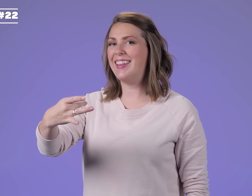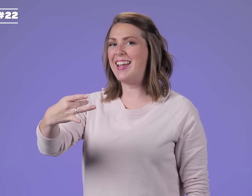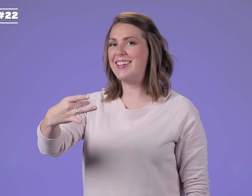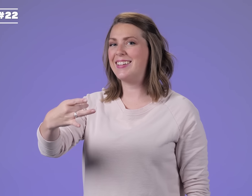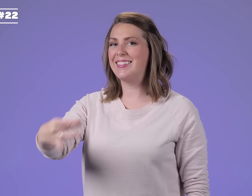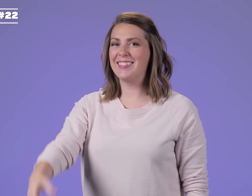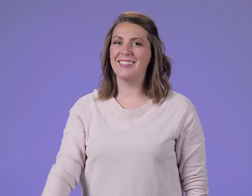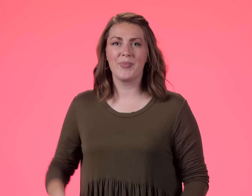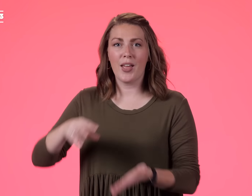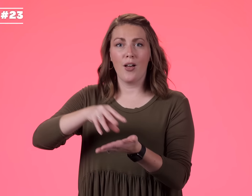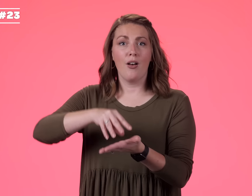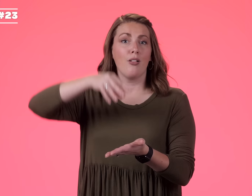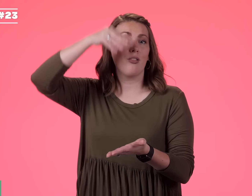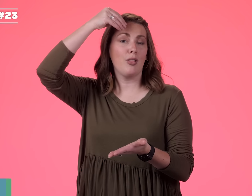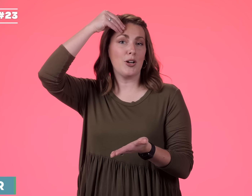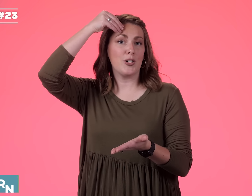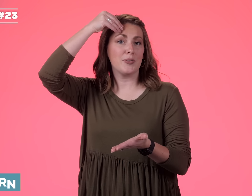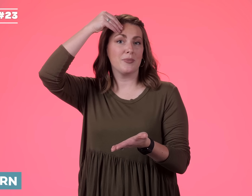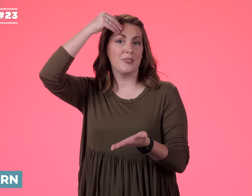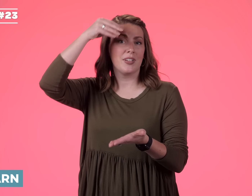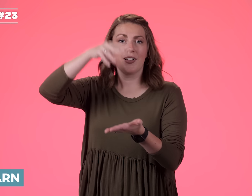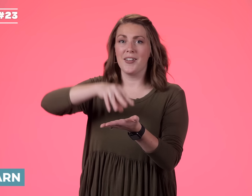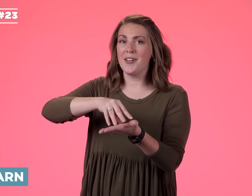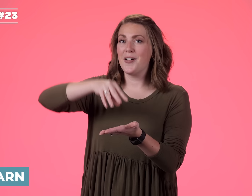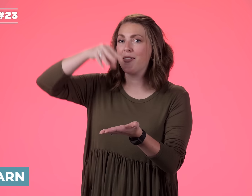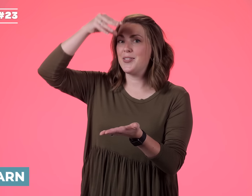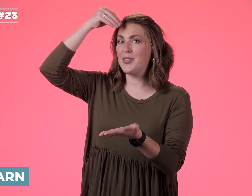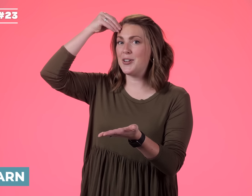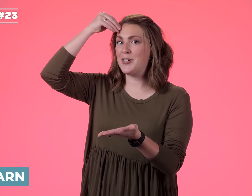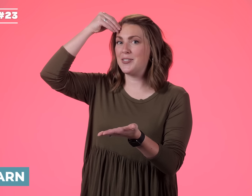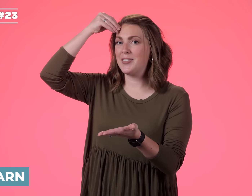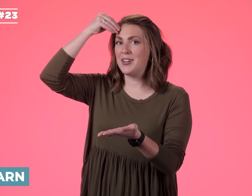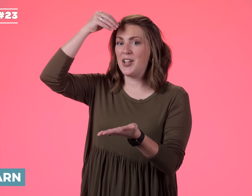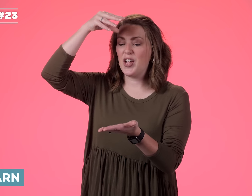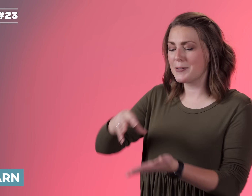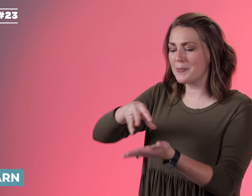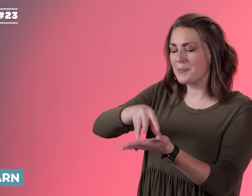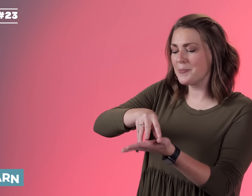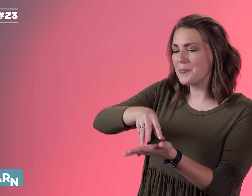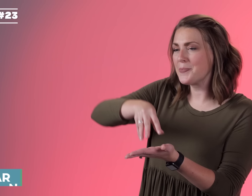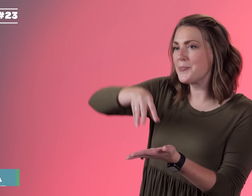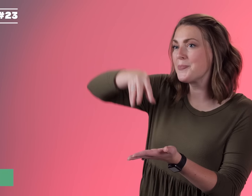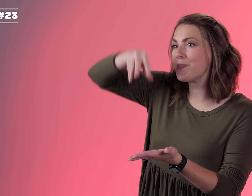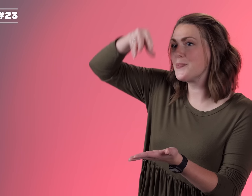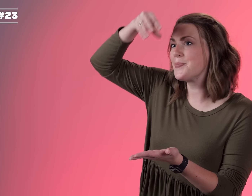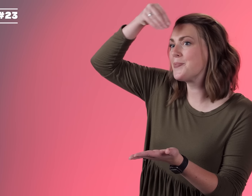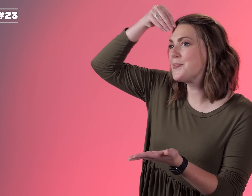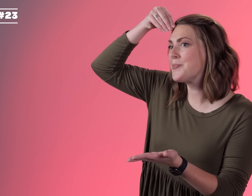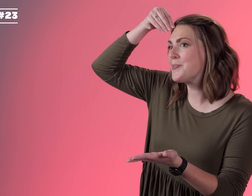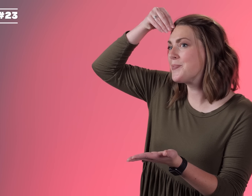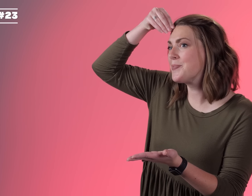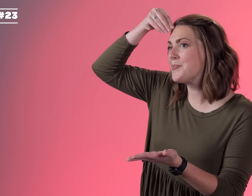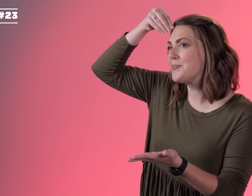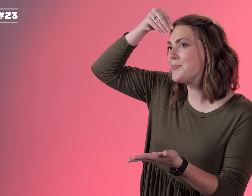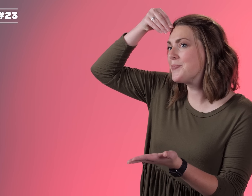LIKE LEARN LEARN You're picking up something and putting it in your head.